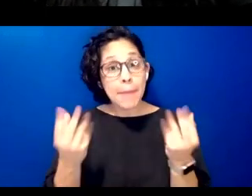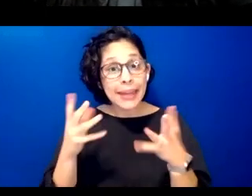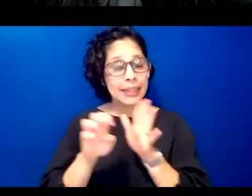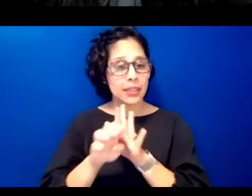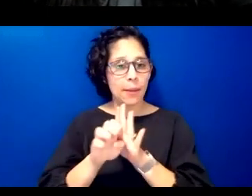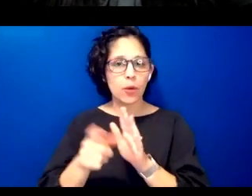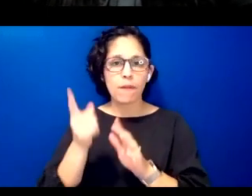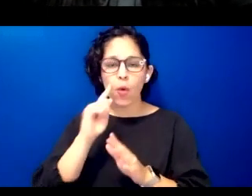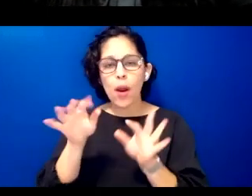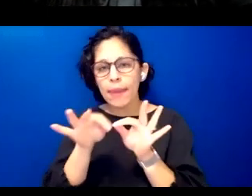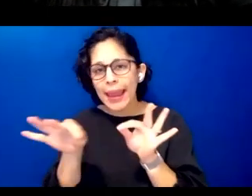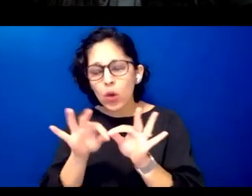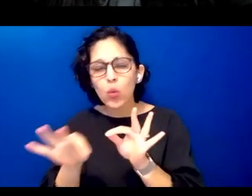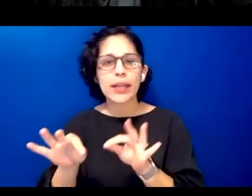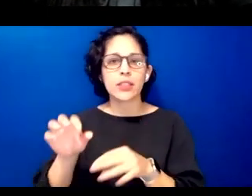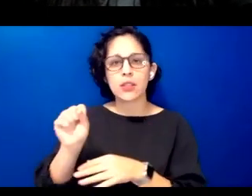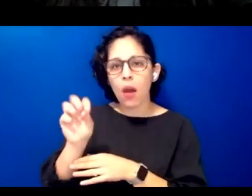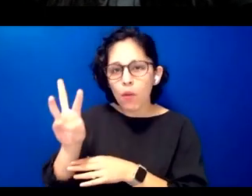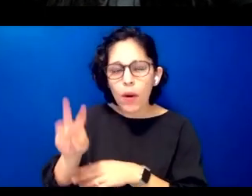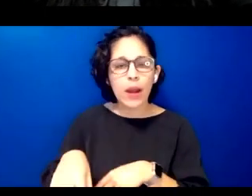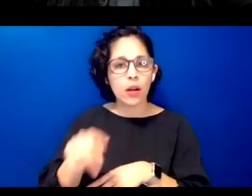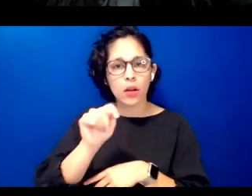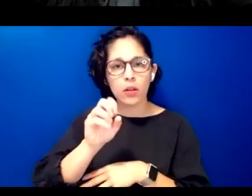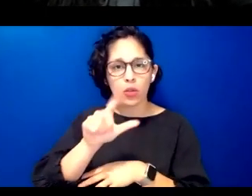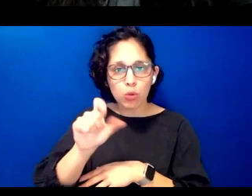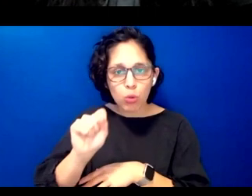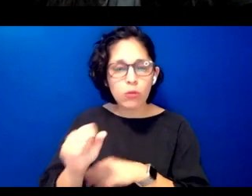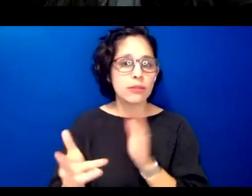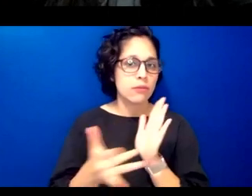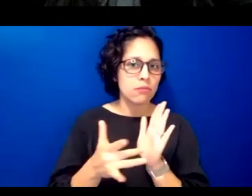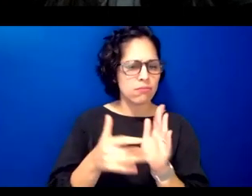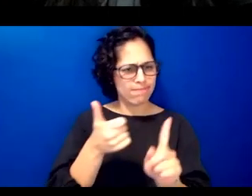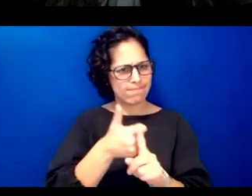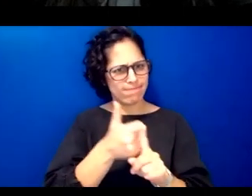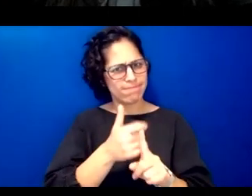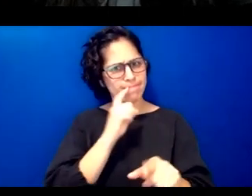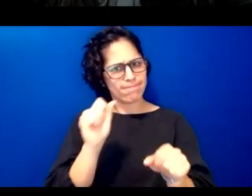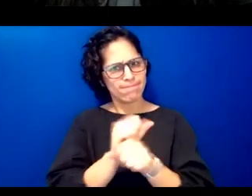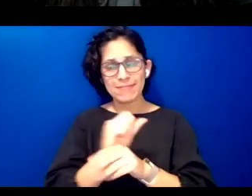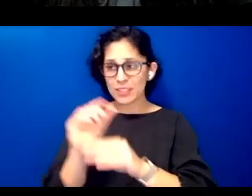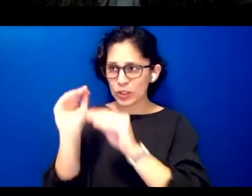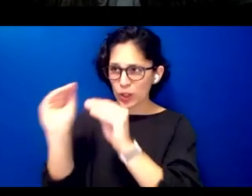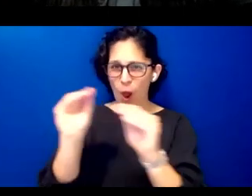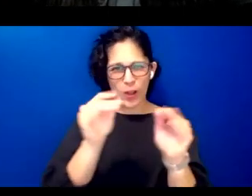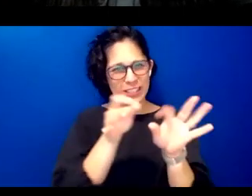tools and technologies that have effectively taught language specifically dominant majority